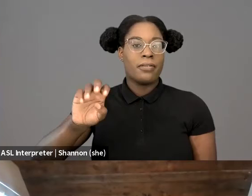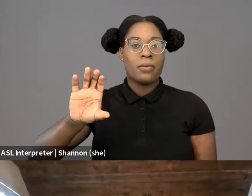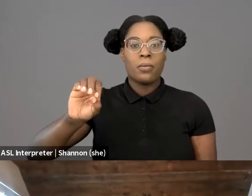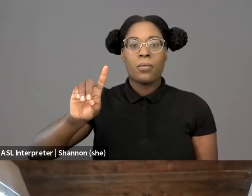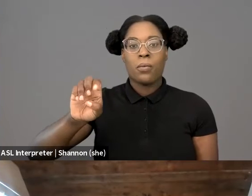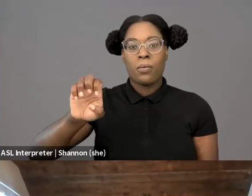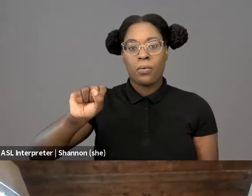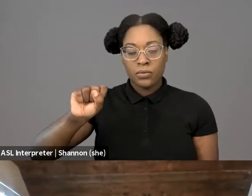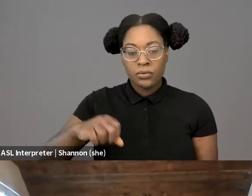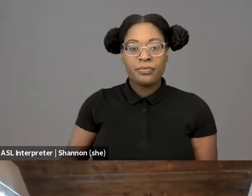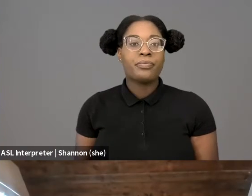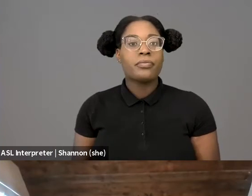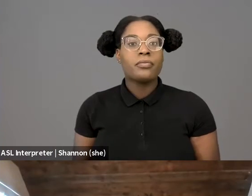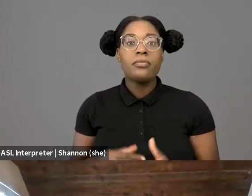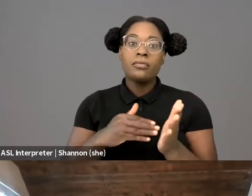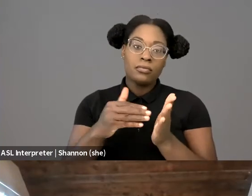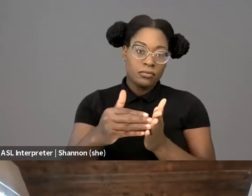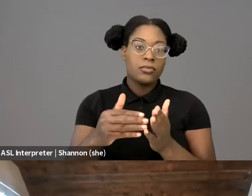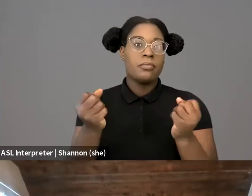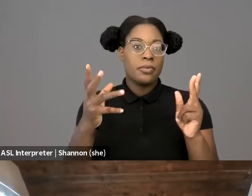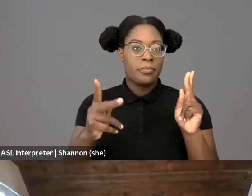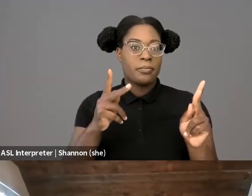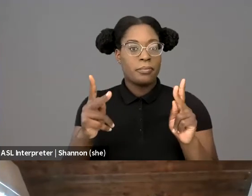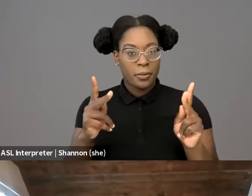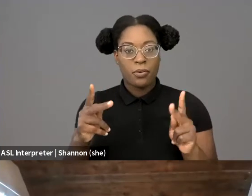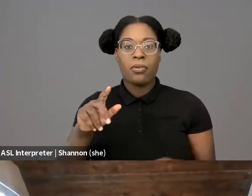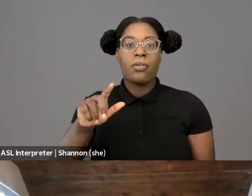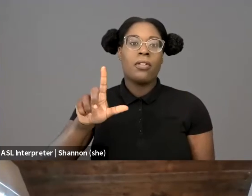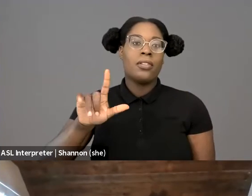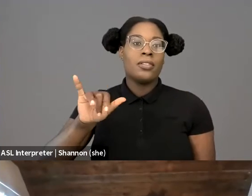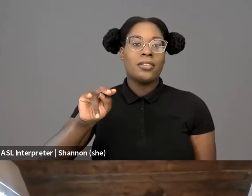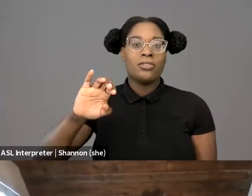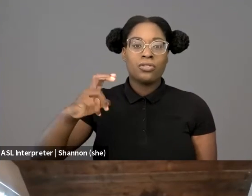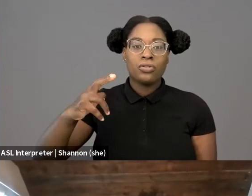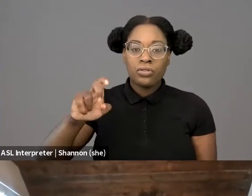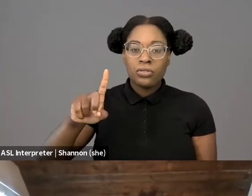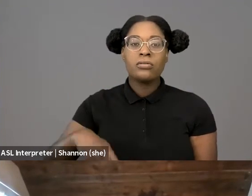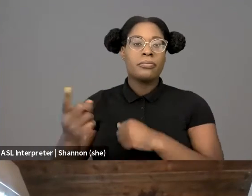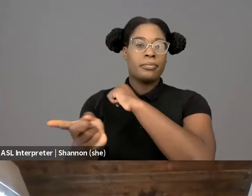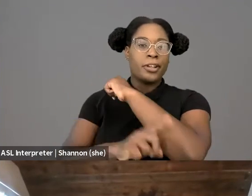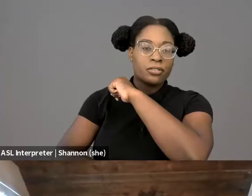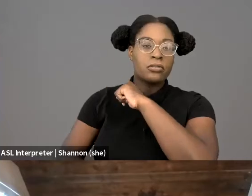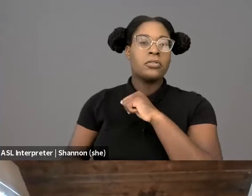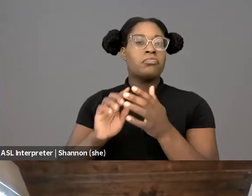that sought to perpetuate and justify their debasement. And even after slavery was abolished by the 13th Amendment,